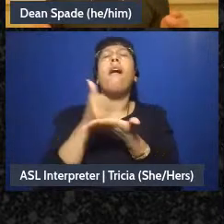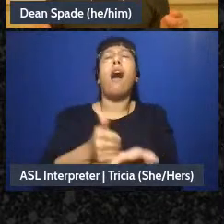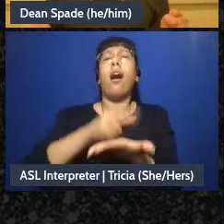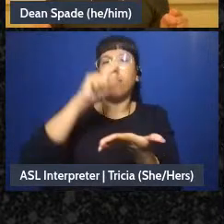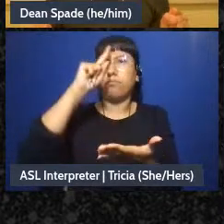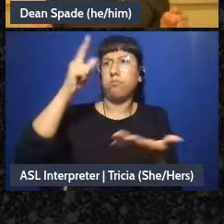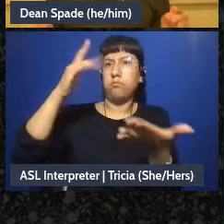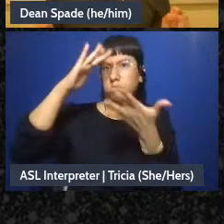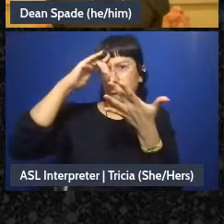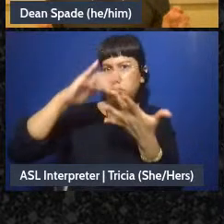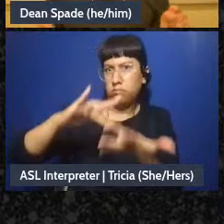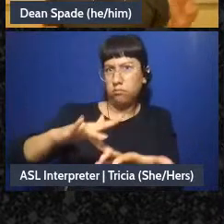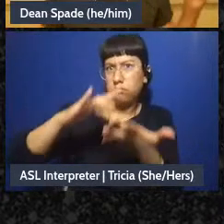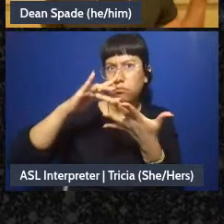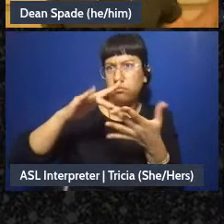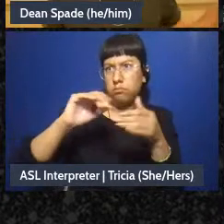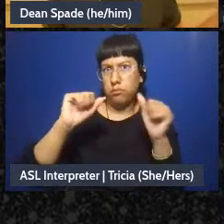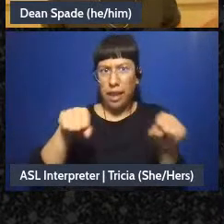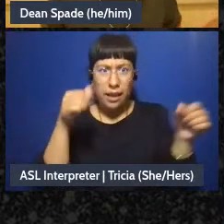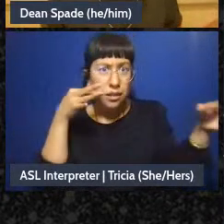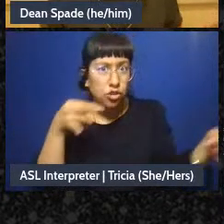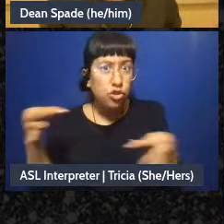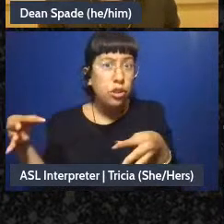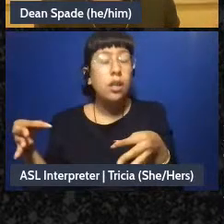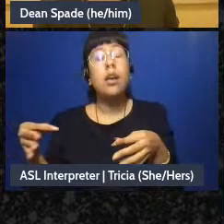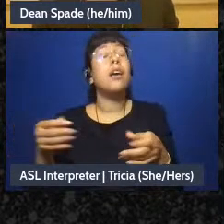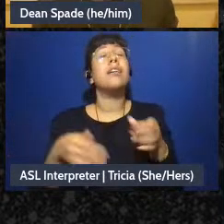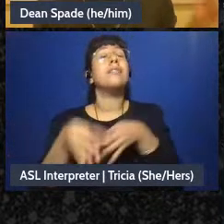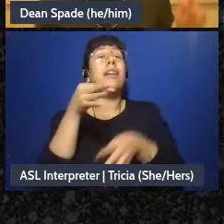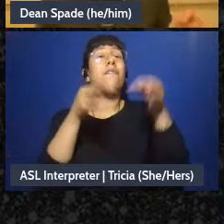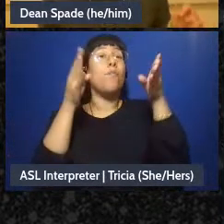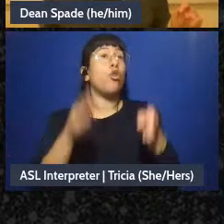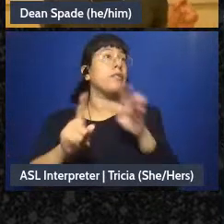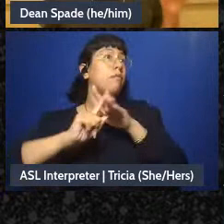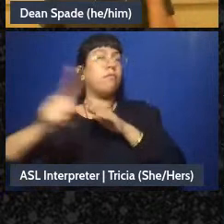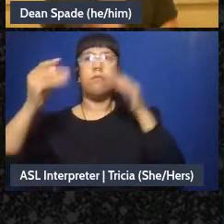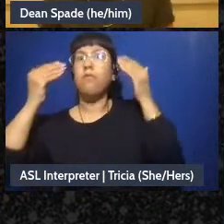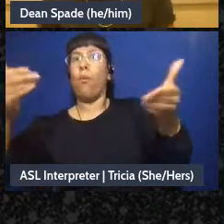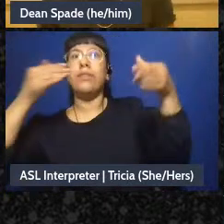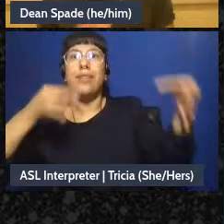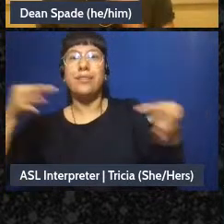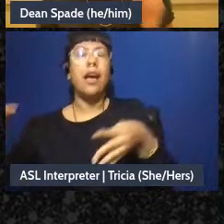here, and so that people don't run off, and make them in some other way, and so that new people can